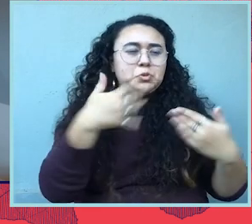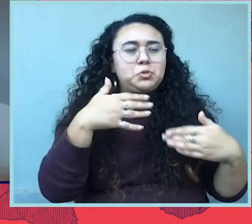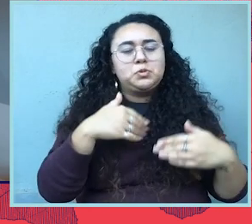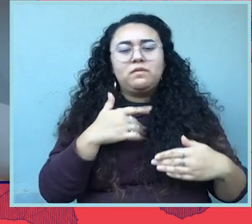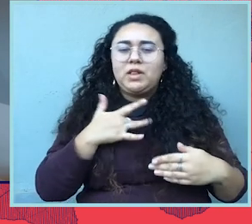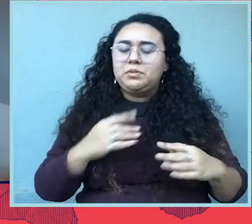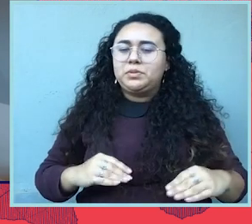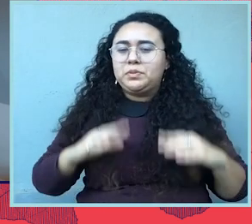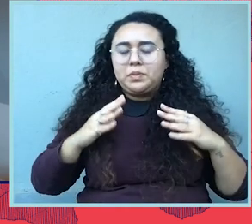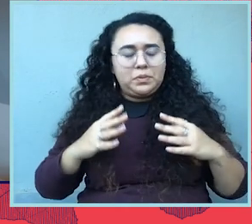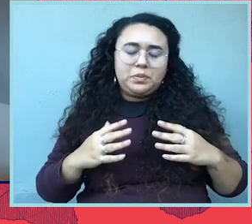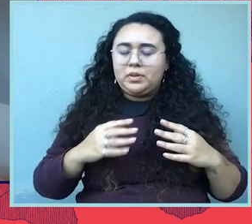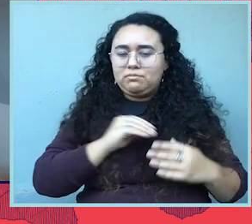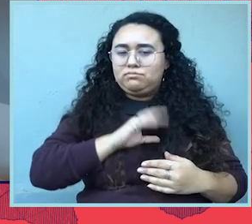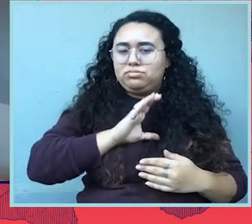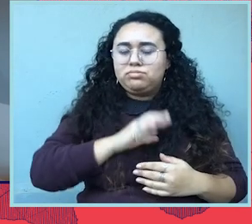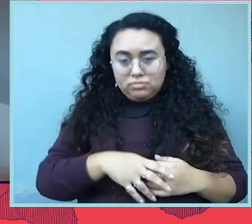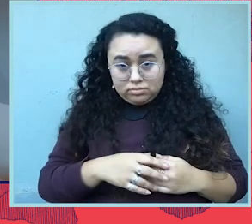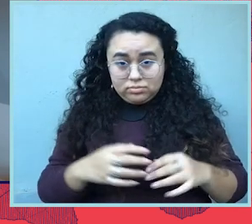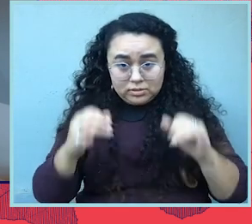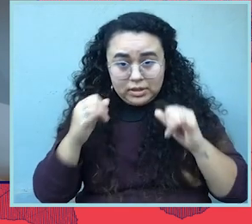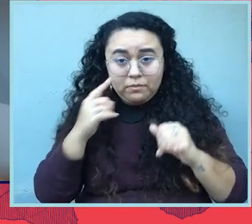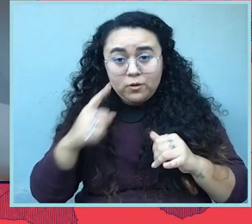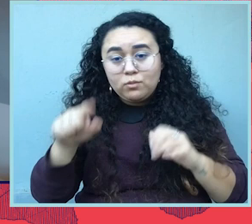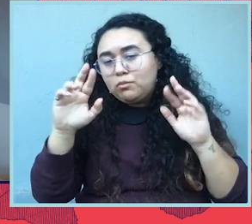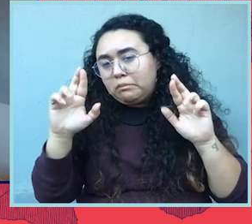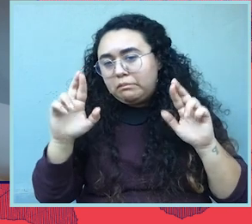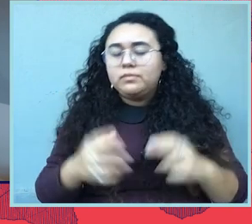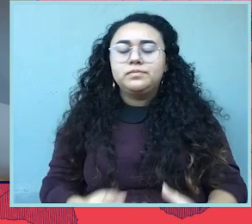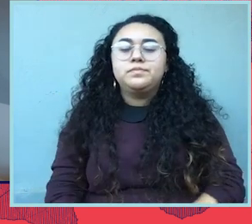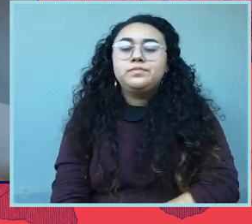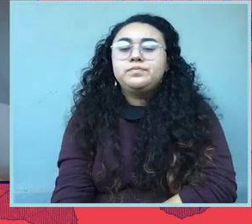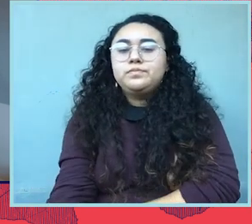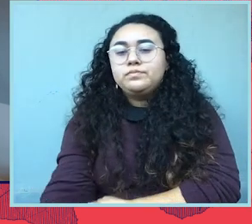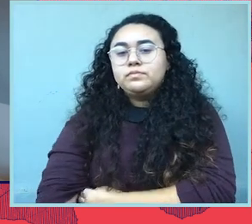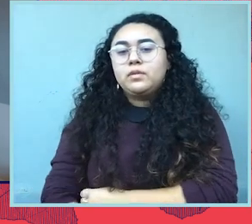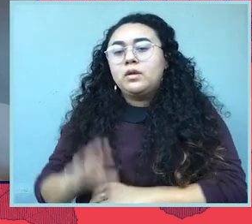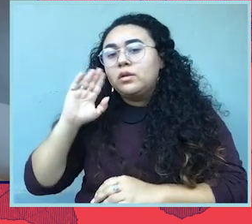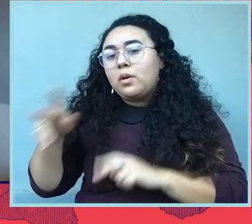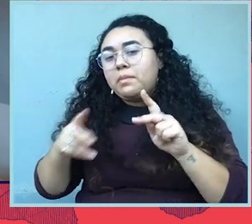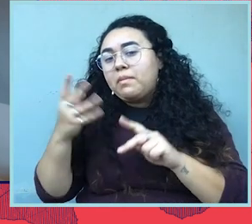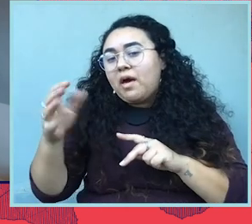that little ray of light from hearing all of those People Power activists to lift my spirits.